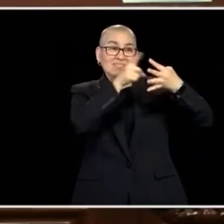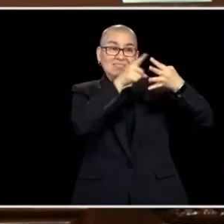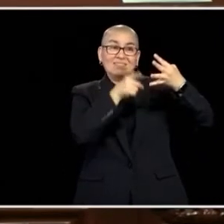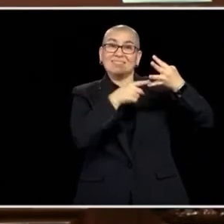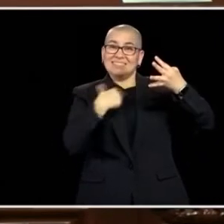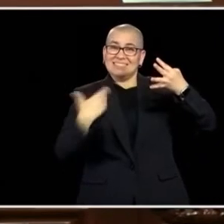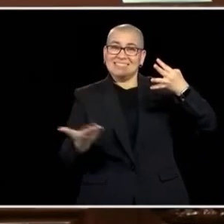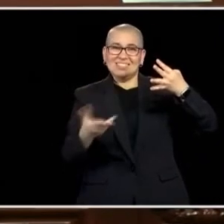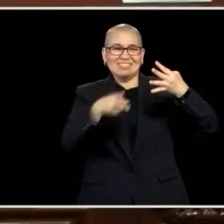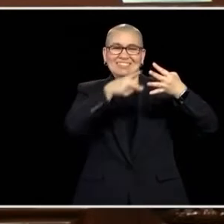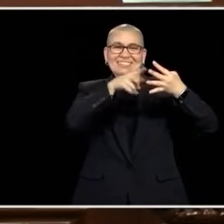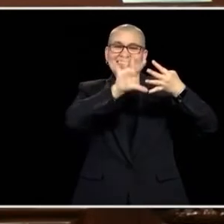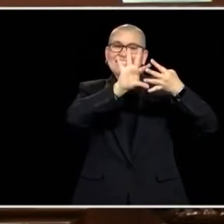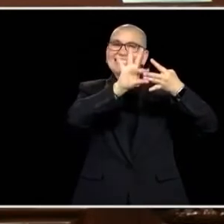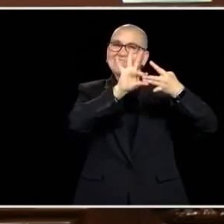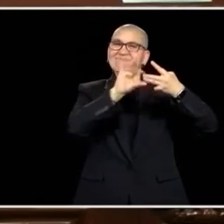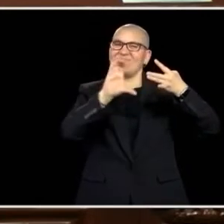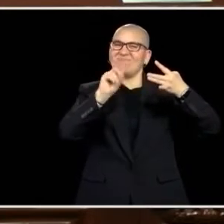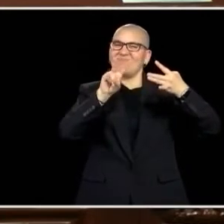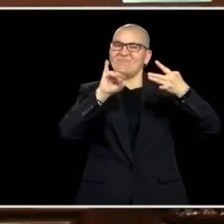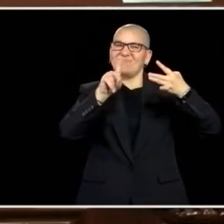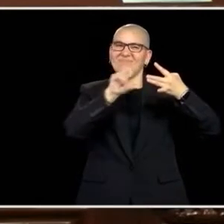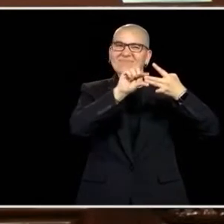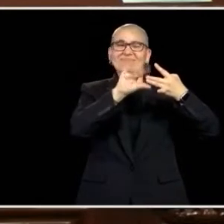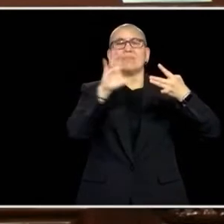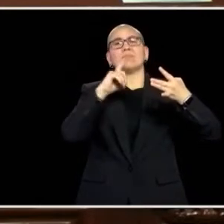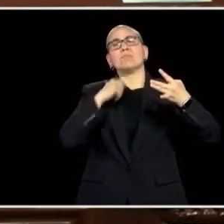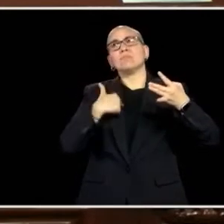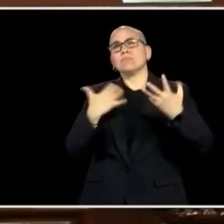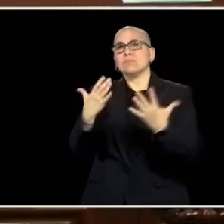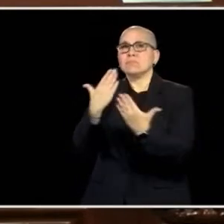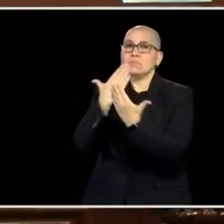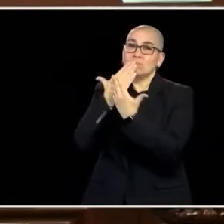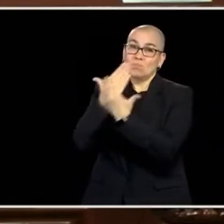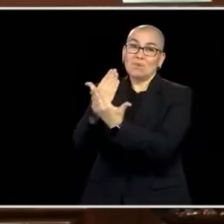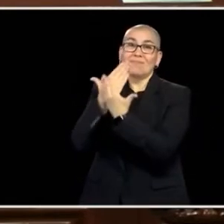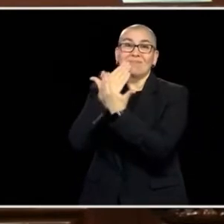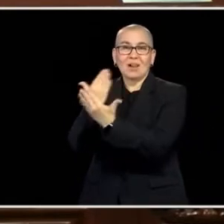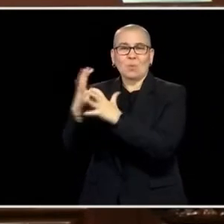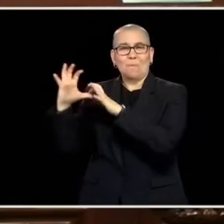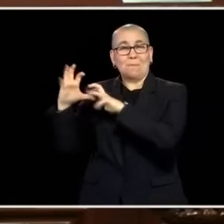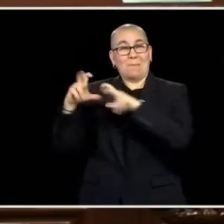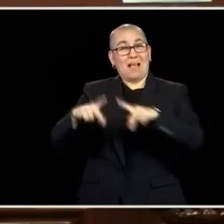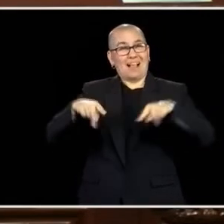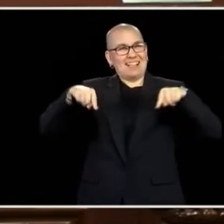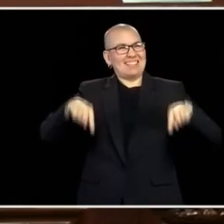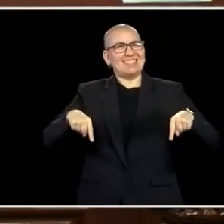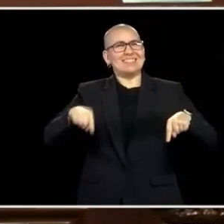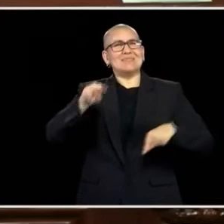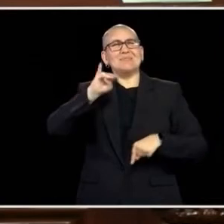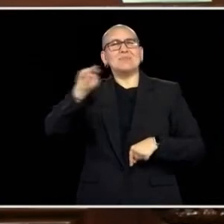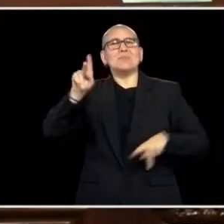CAN FEEL -- AND THE SENSE THAT WE'RE IN THIS DOING THAT YOU CAN FEEL. I'M INCREDIBLY GRATEFUL, IT'S WHAT MINNESOTANS ARE FEELING,